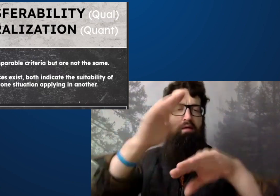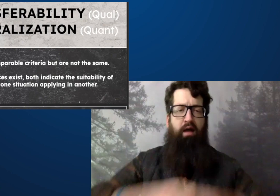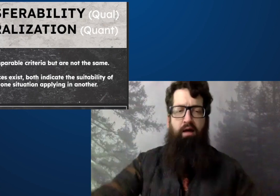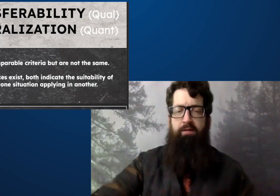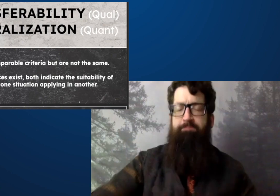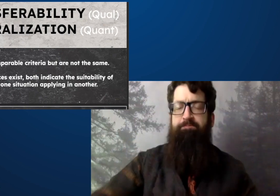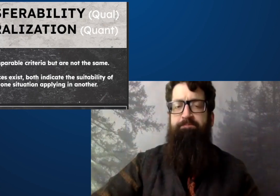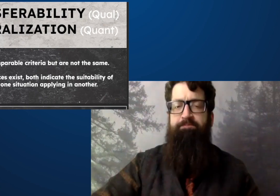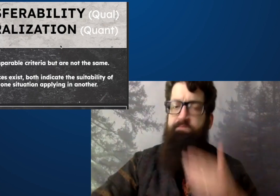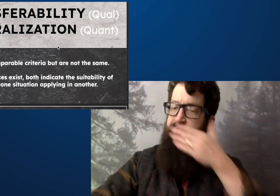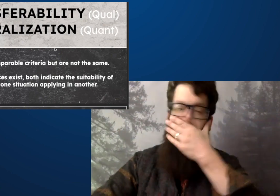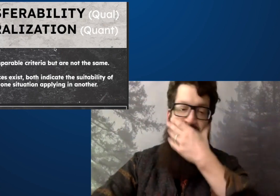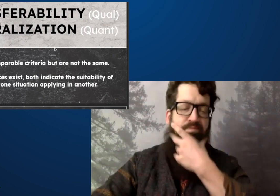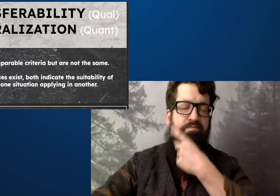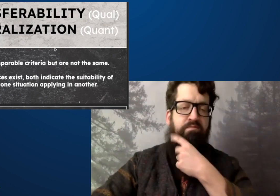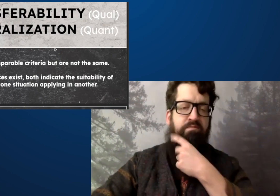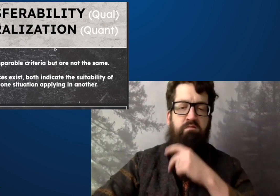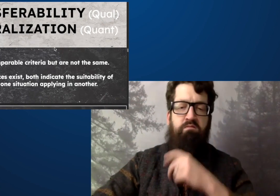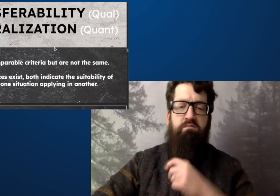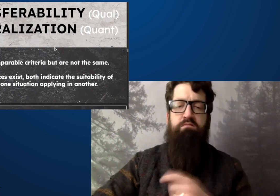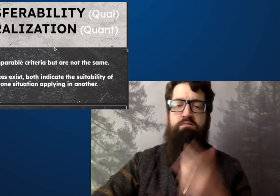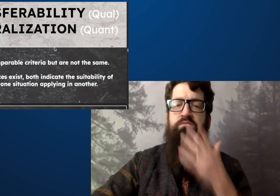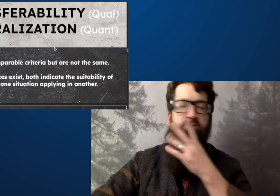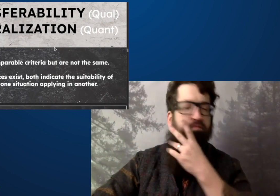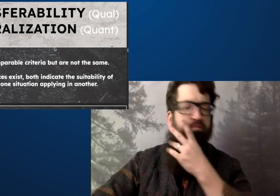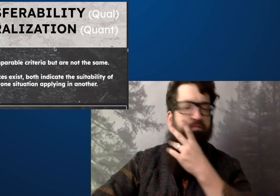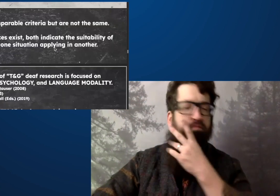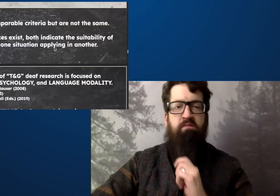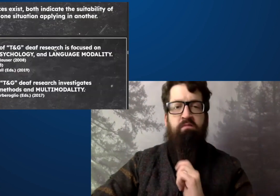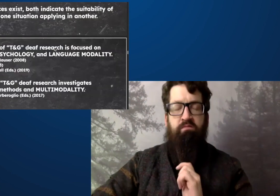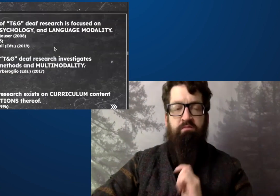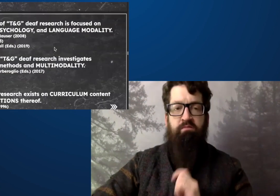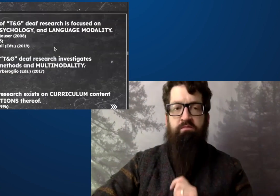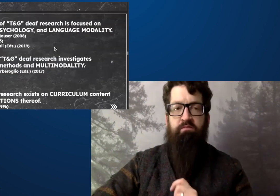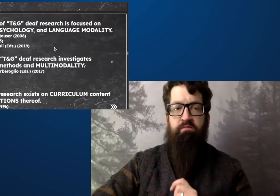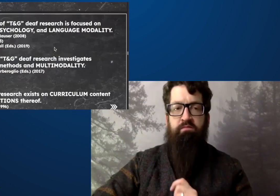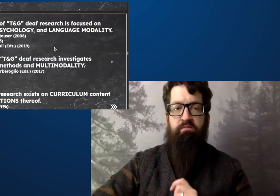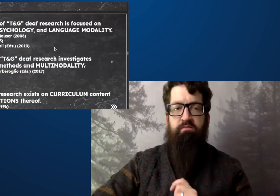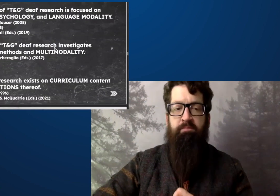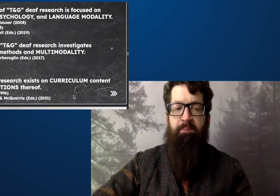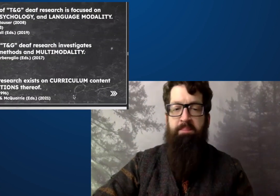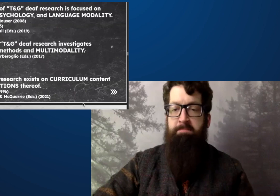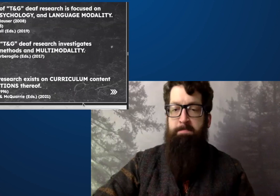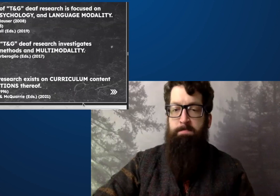There are similarities and differences that help build on the research.